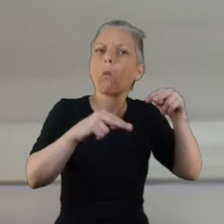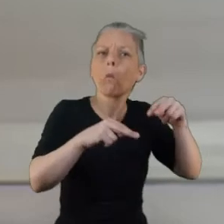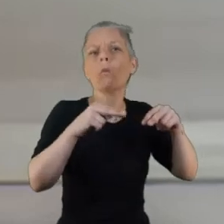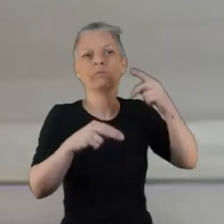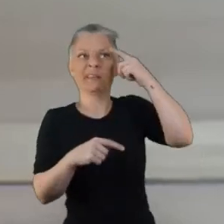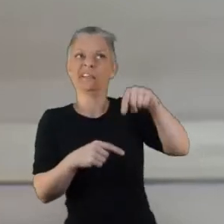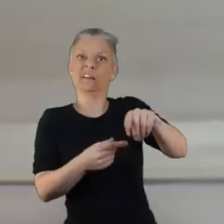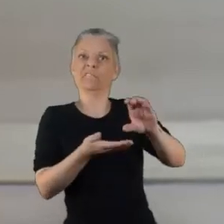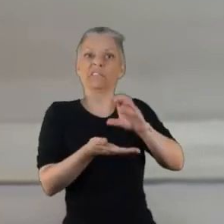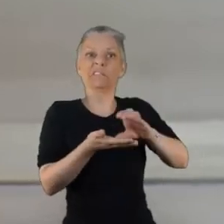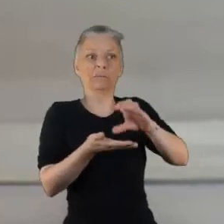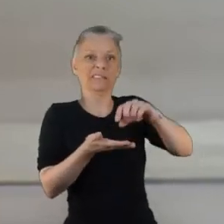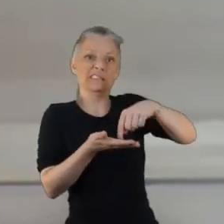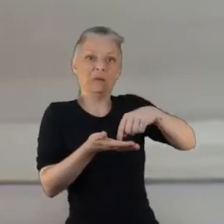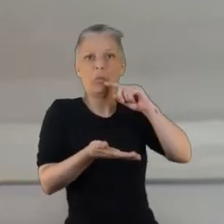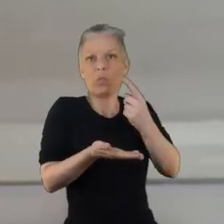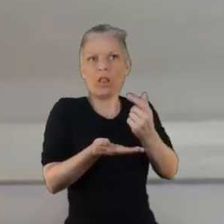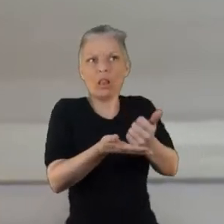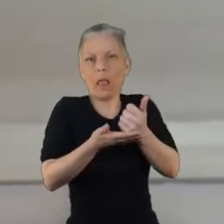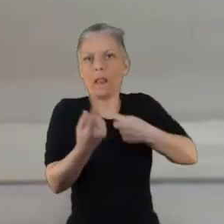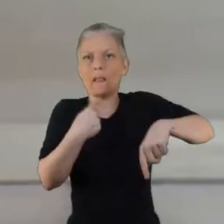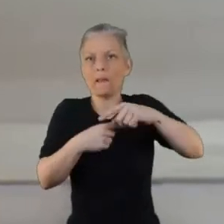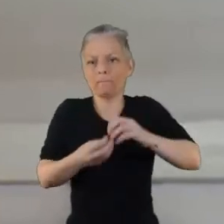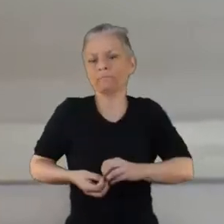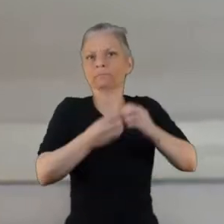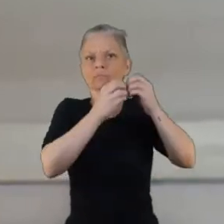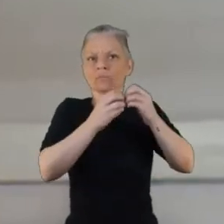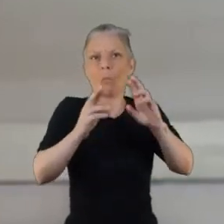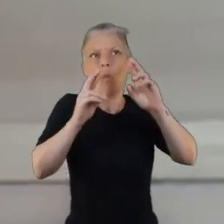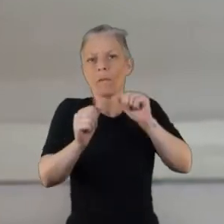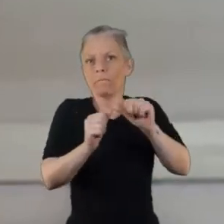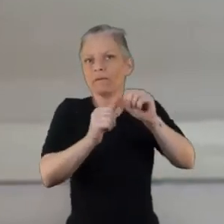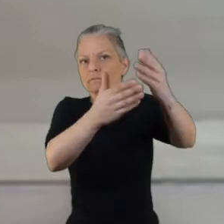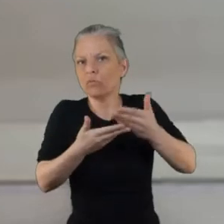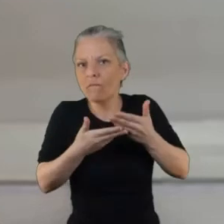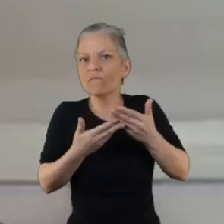But I think it's really healthy for us to seek alternative perspectives - not just people